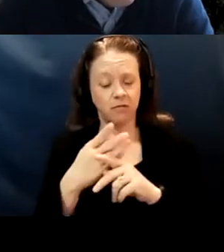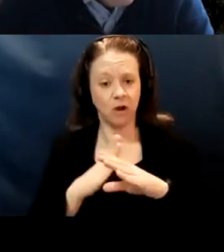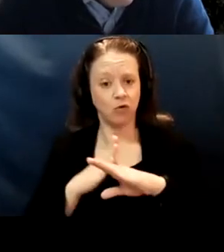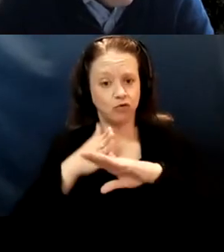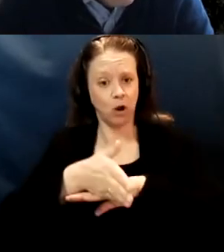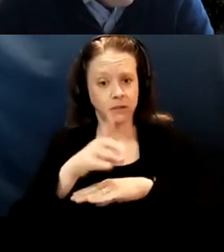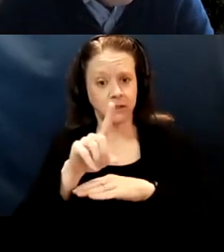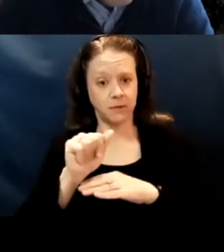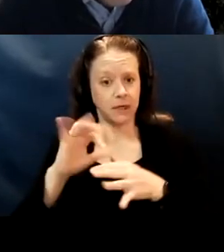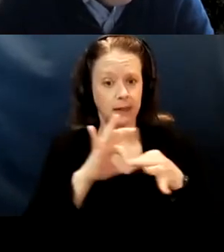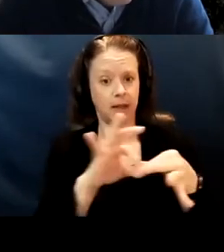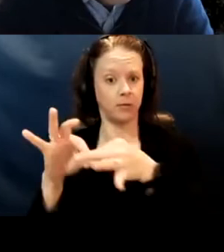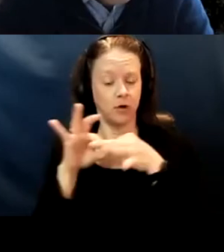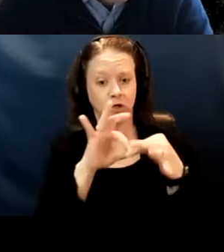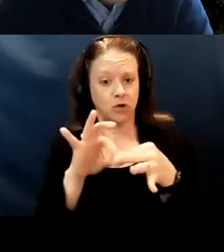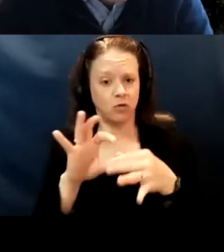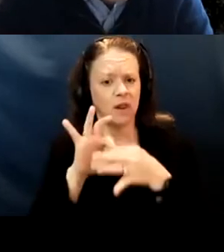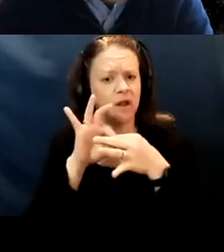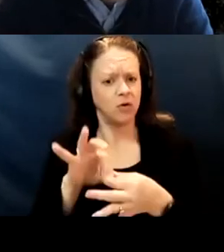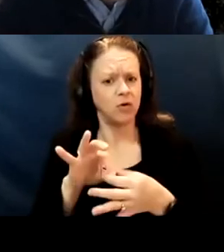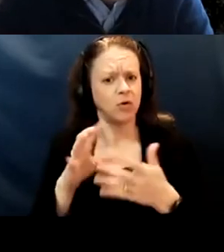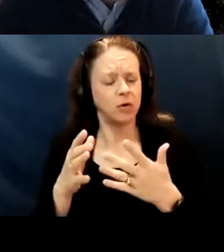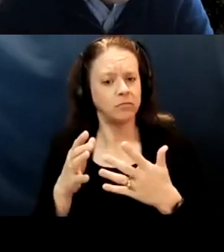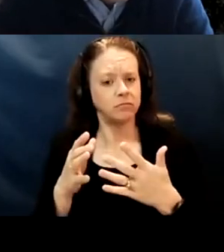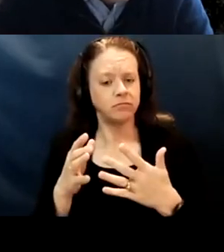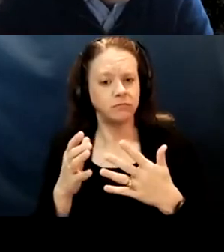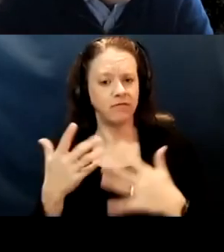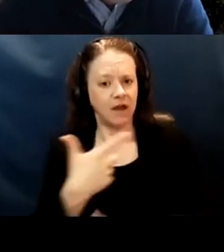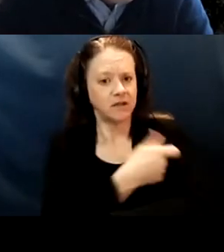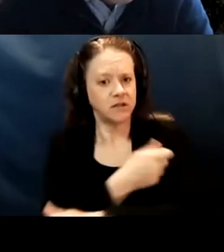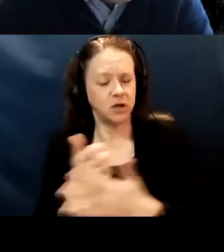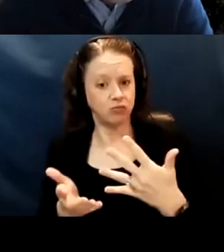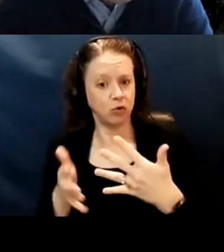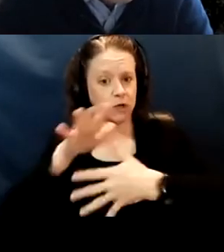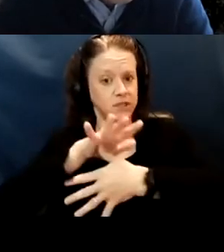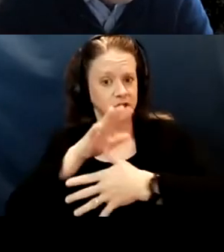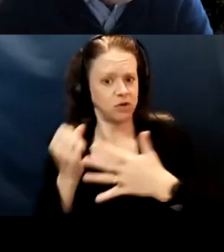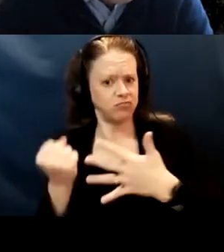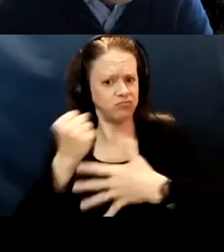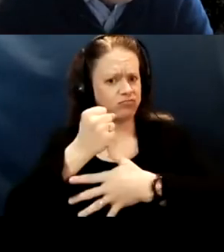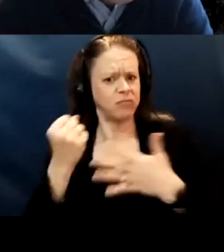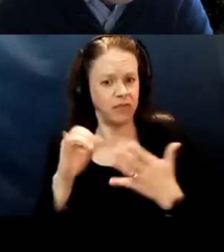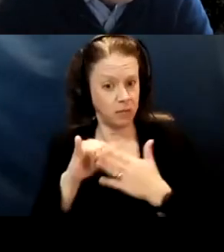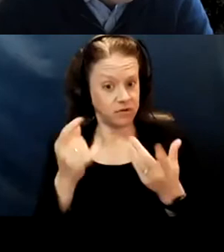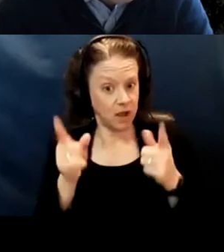around vaccine prioritization was happening in other states? Or do you feel like California was kind of unusual